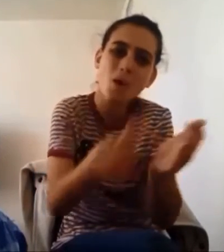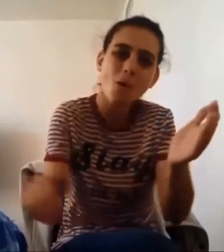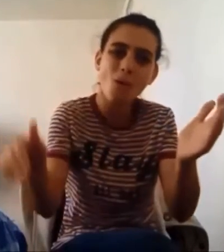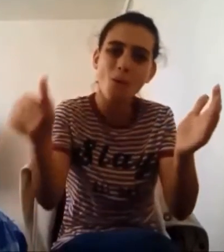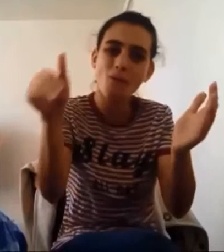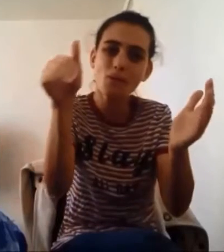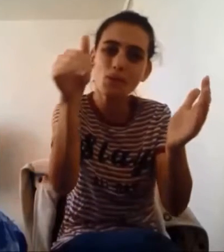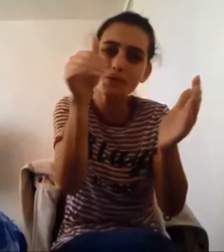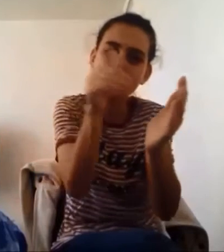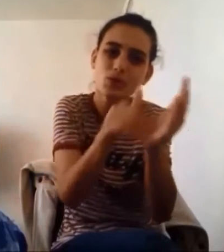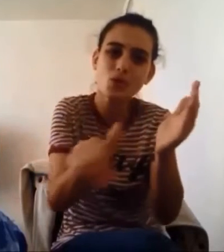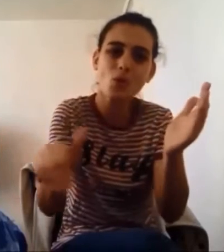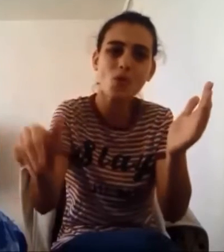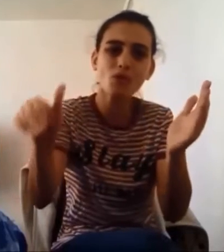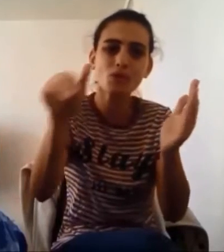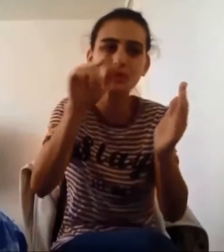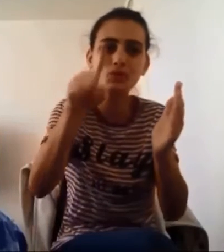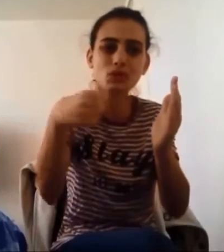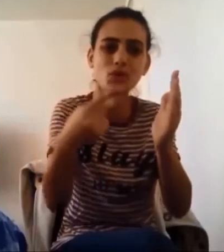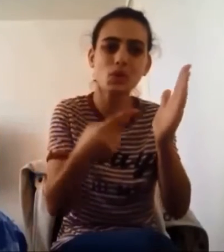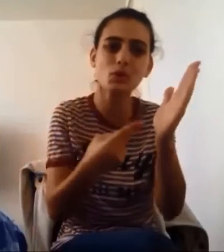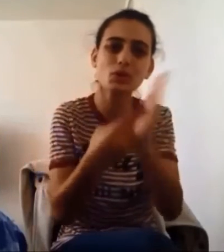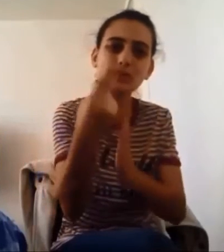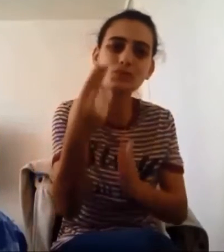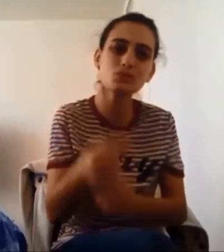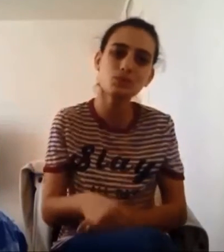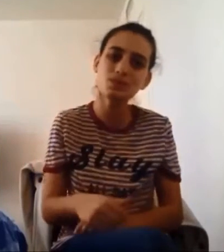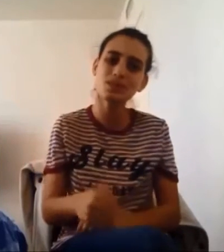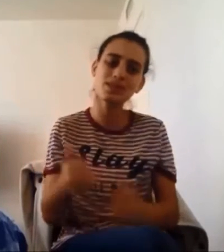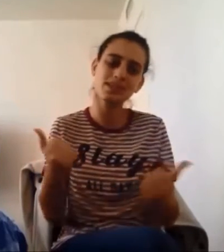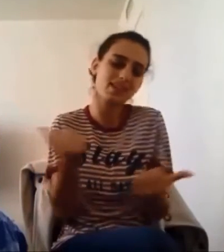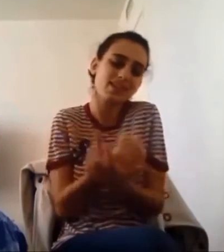Over and over the only truth